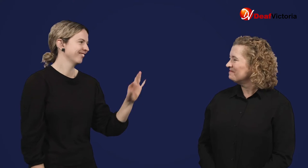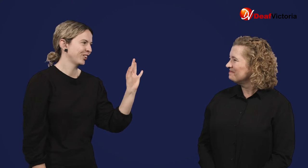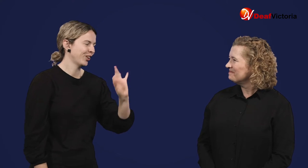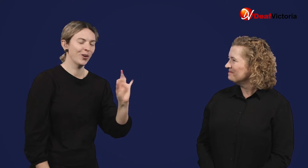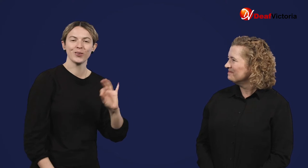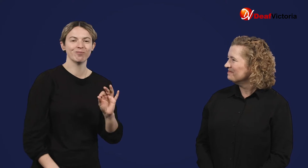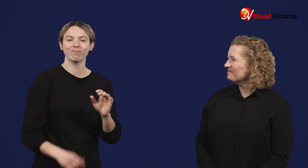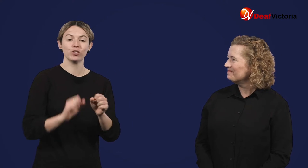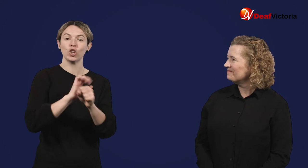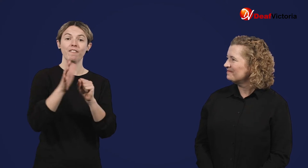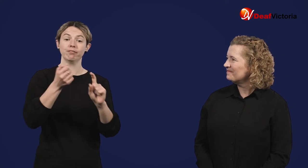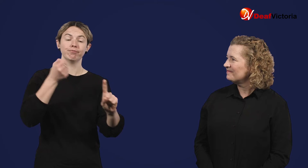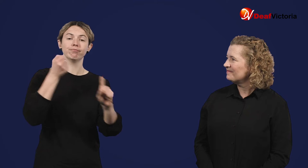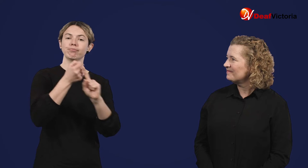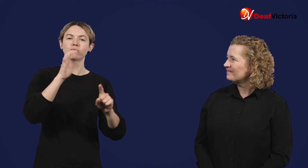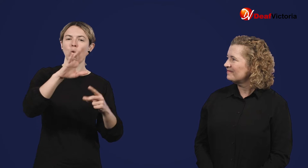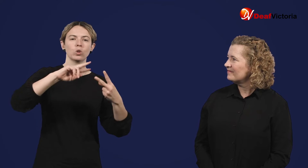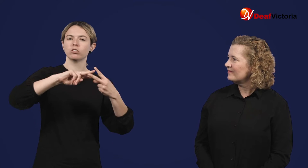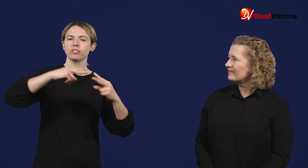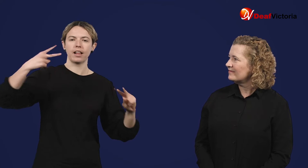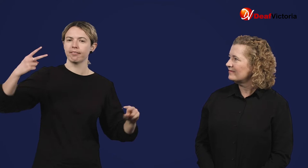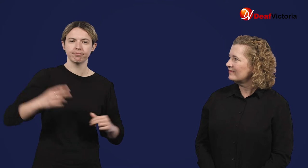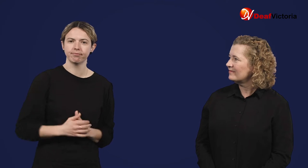No, the COVID-19 vaccine won't change your DNA!